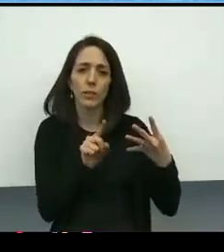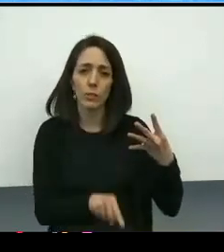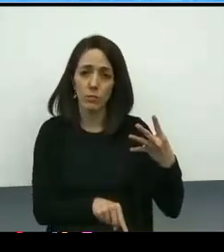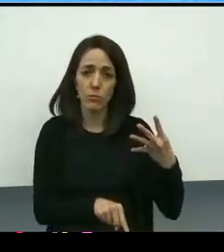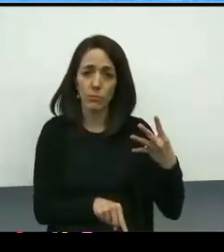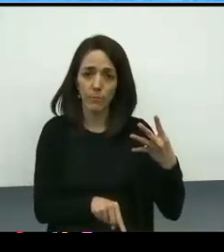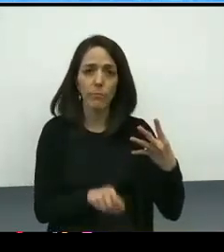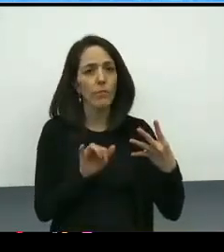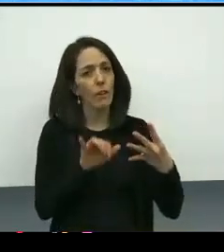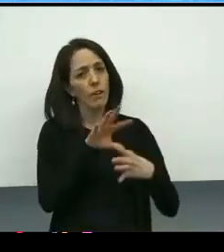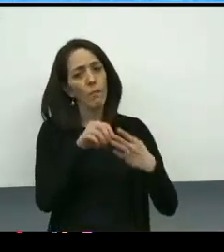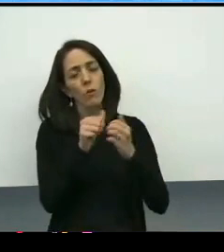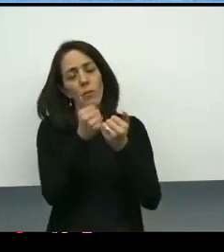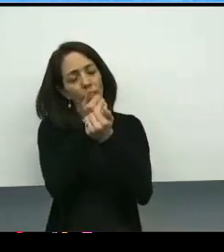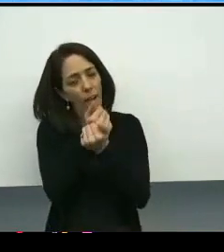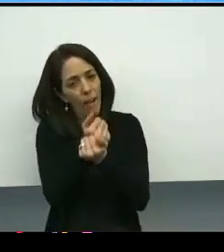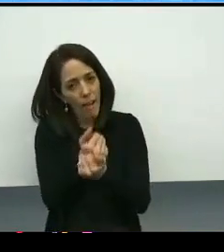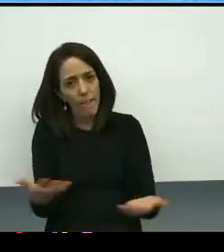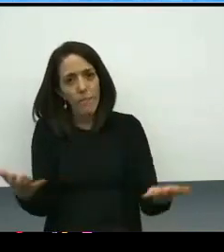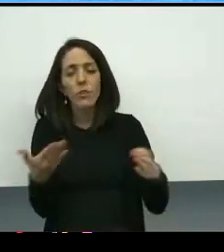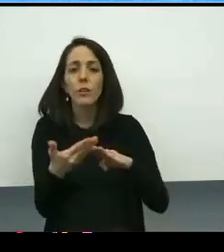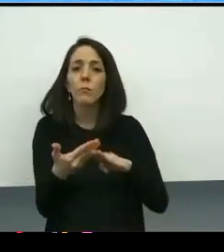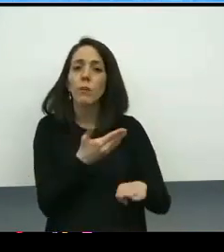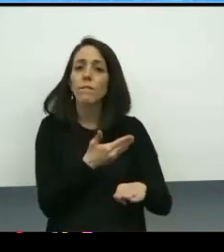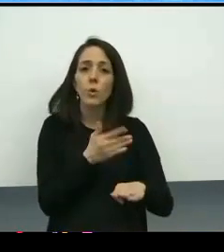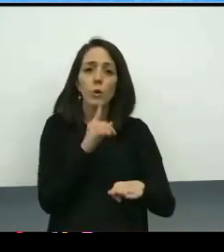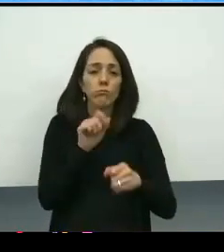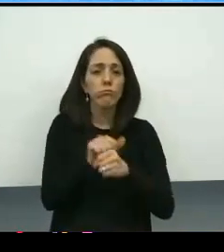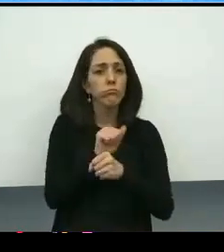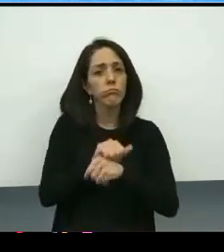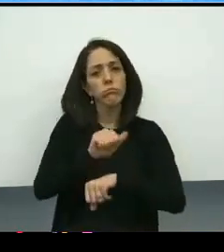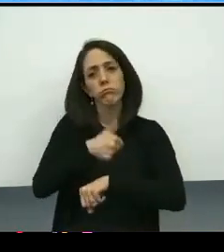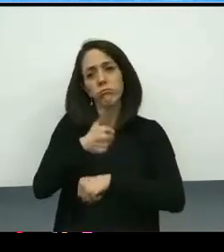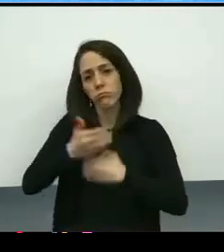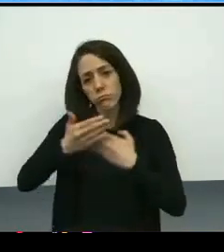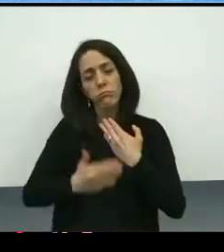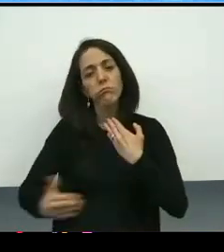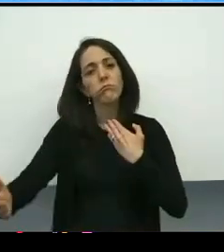before it goes from the implementation committee to the oversight committee.